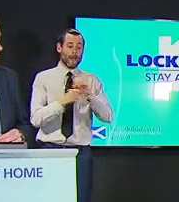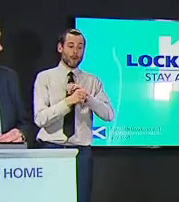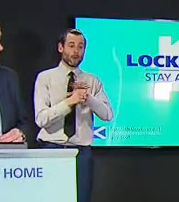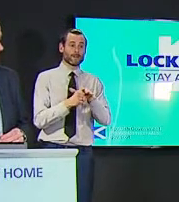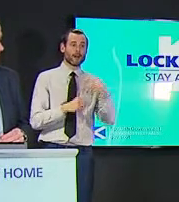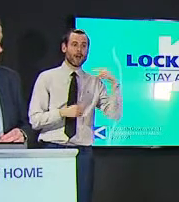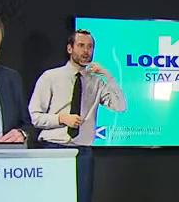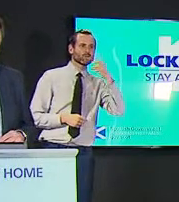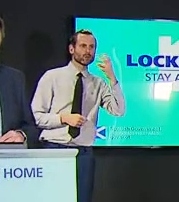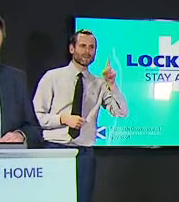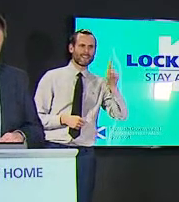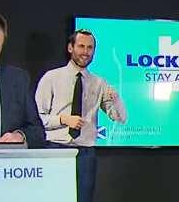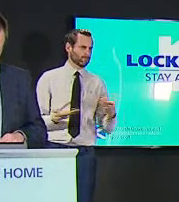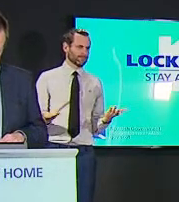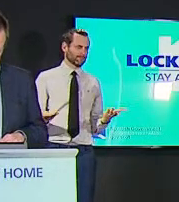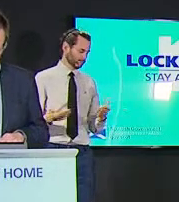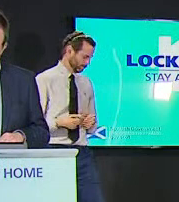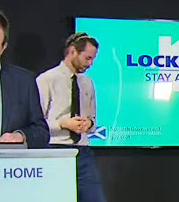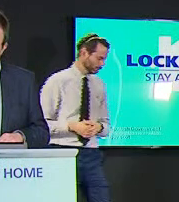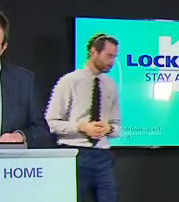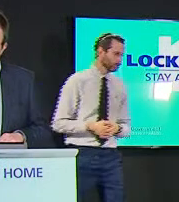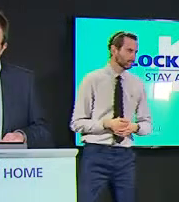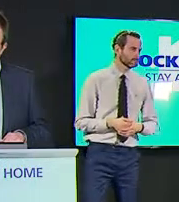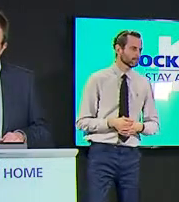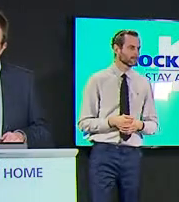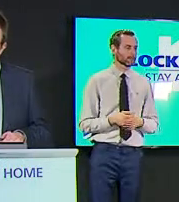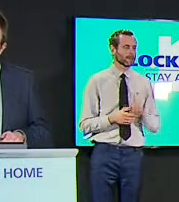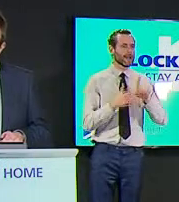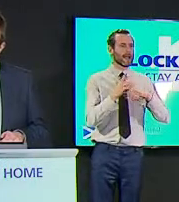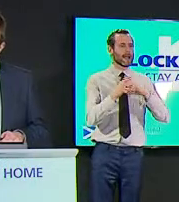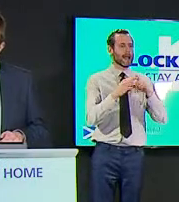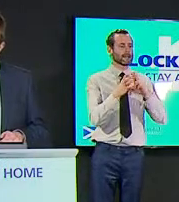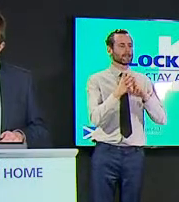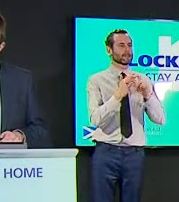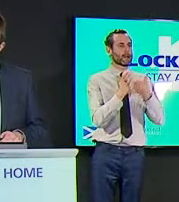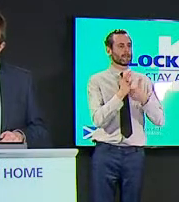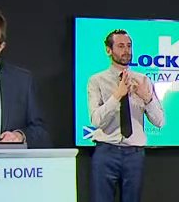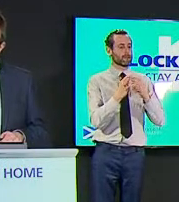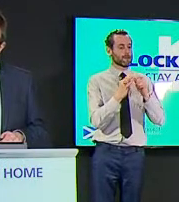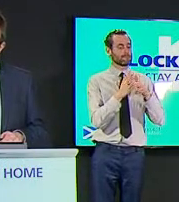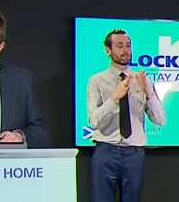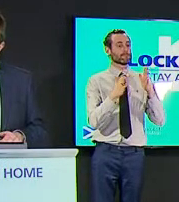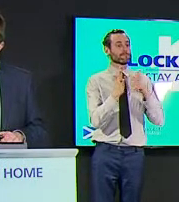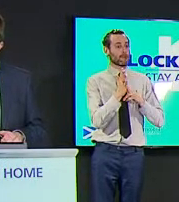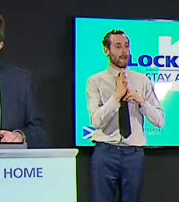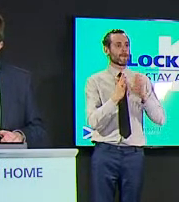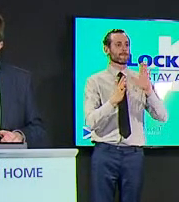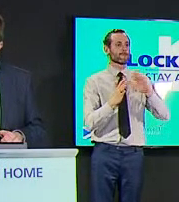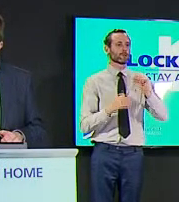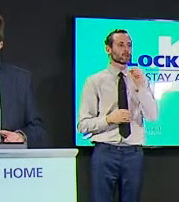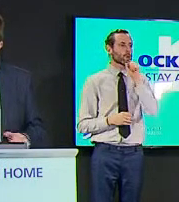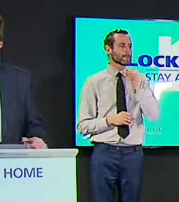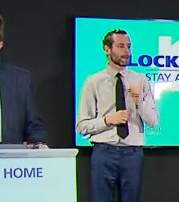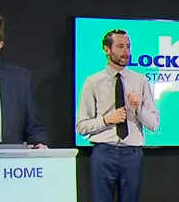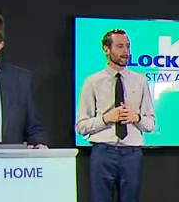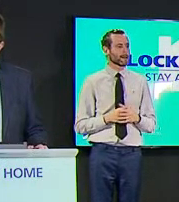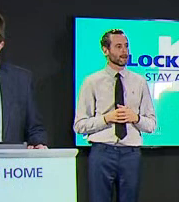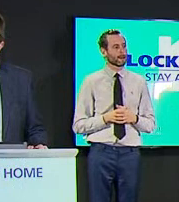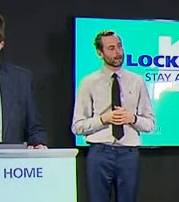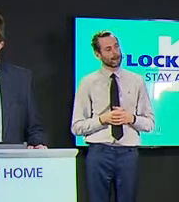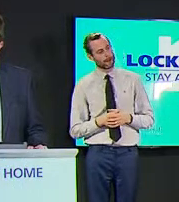thank you uh next is alexander brown from scotsman thanks health secretary with the election now